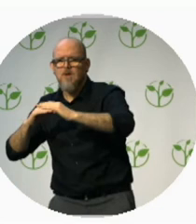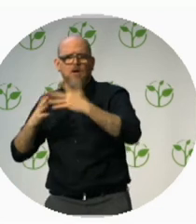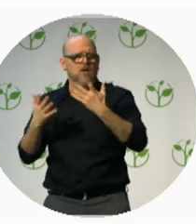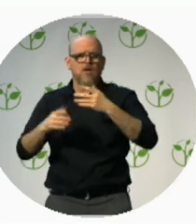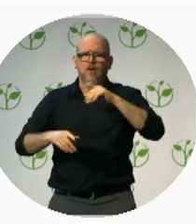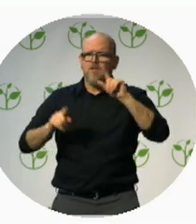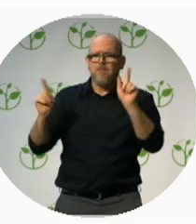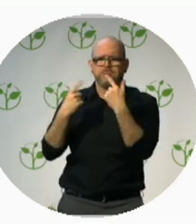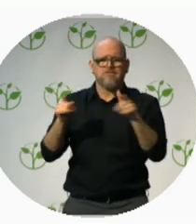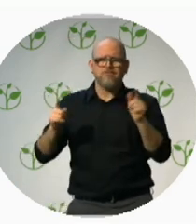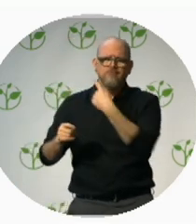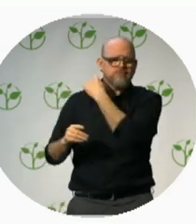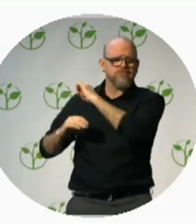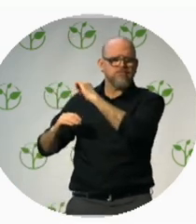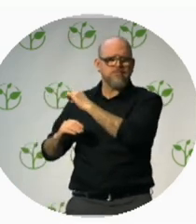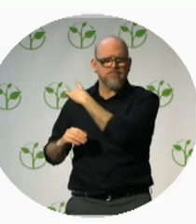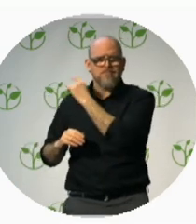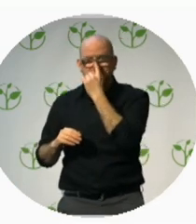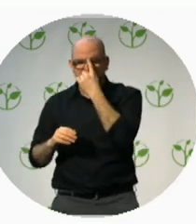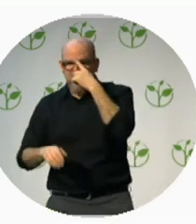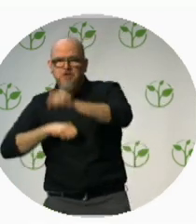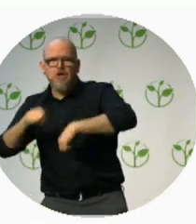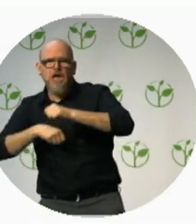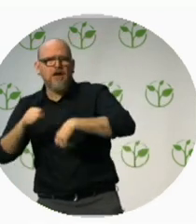I could not believe what I was seeing because I didn’t think that was ever possible.